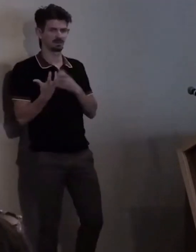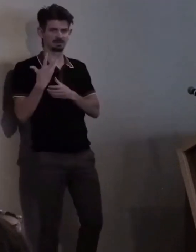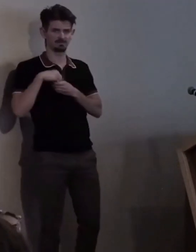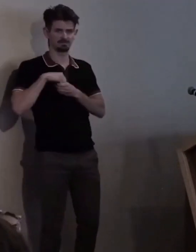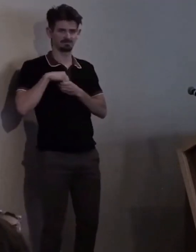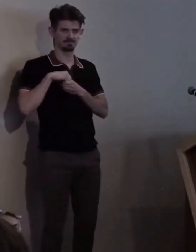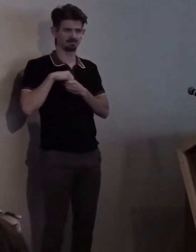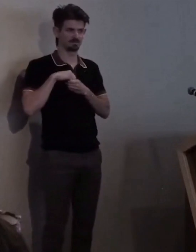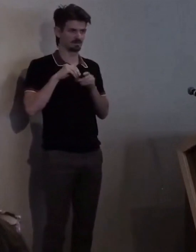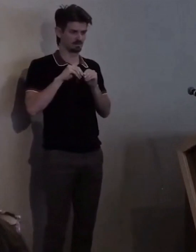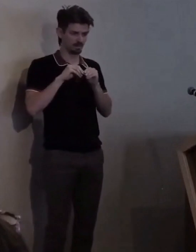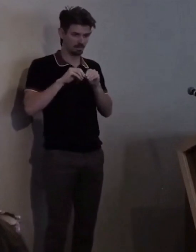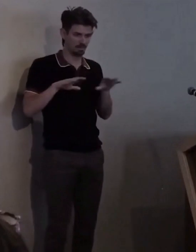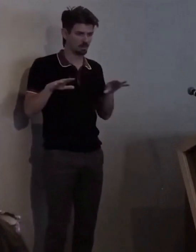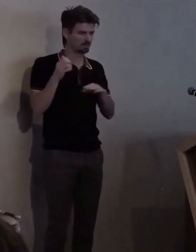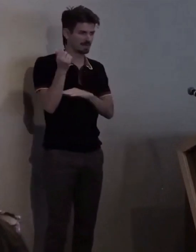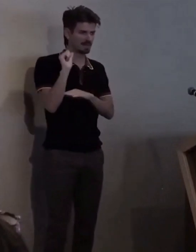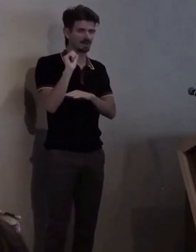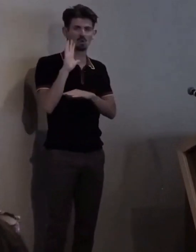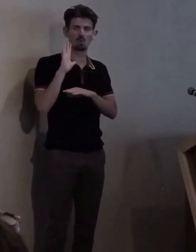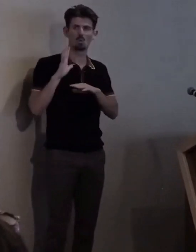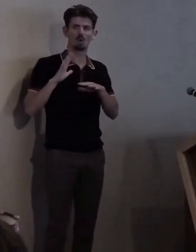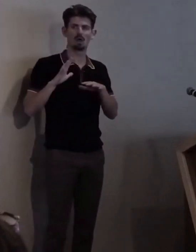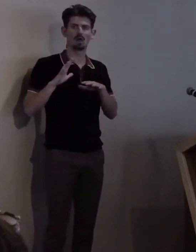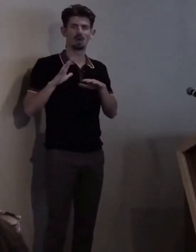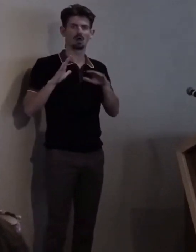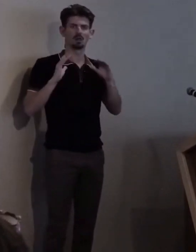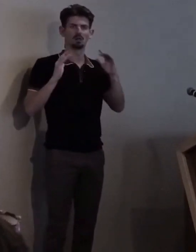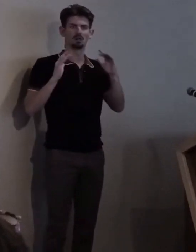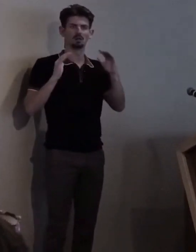will take it to the next step, whatever that's going to have to be...